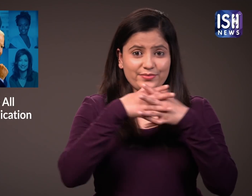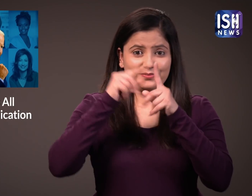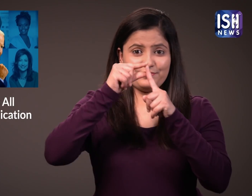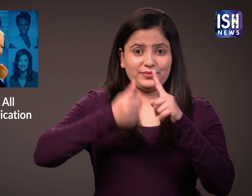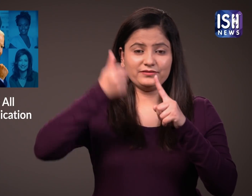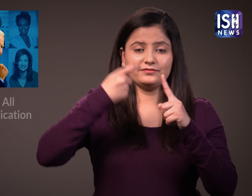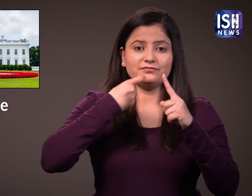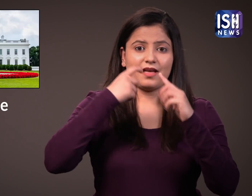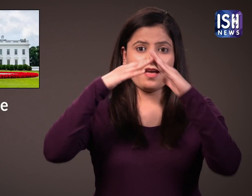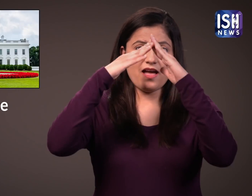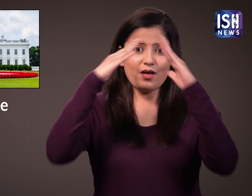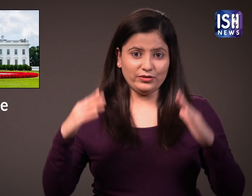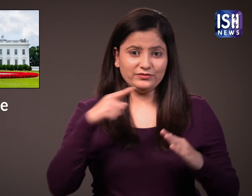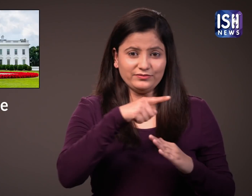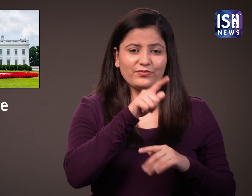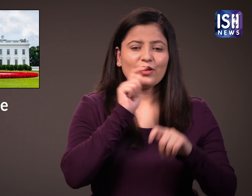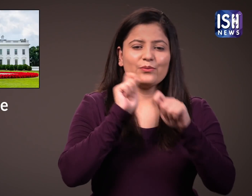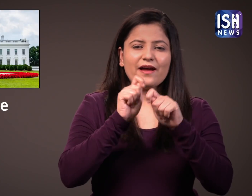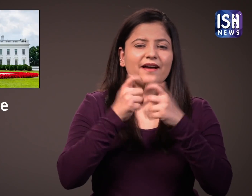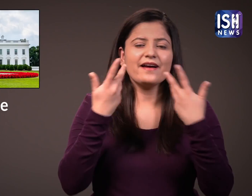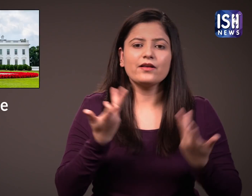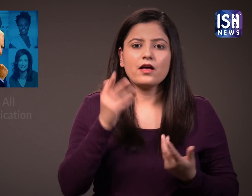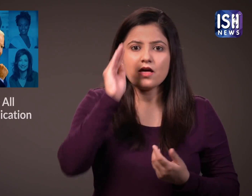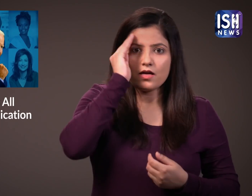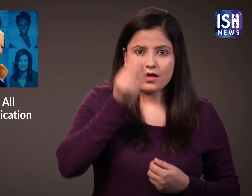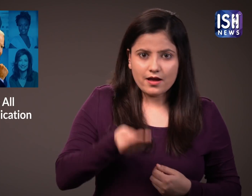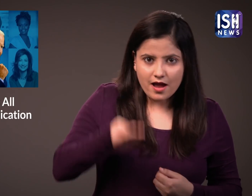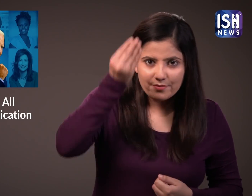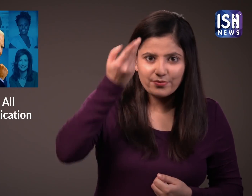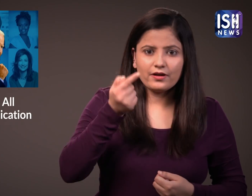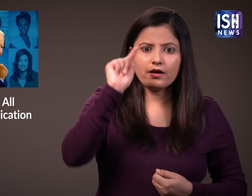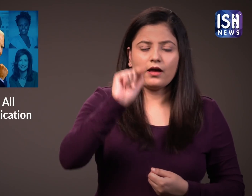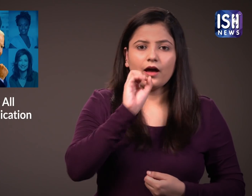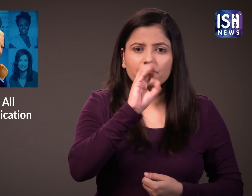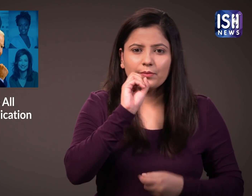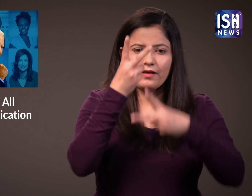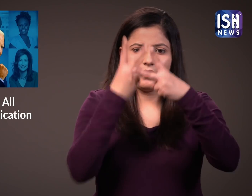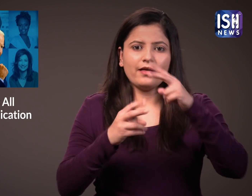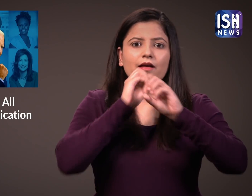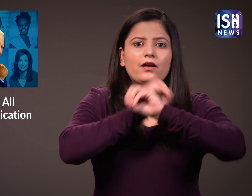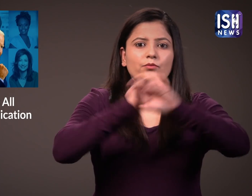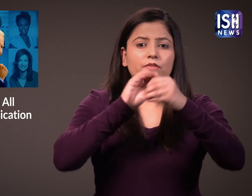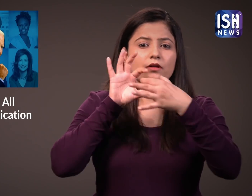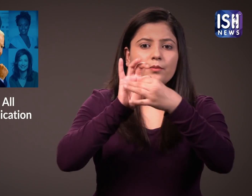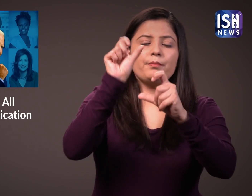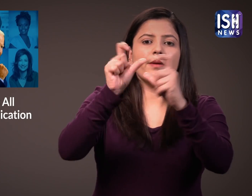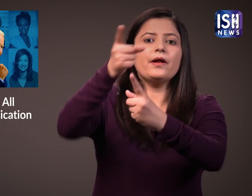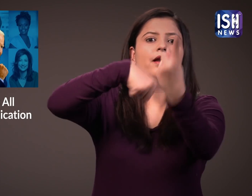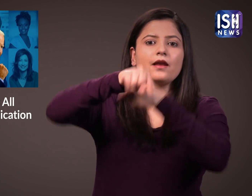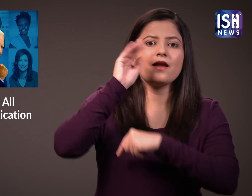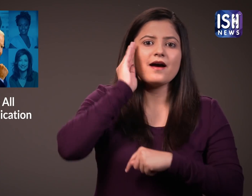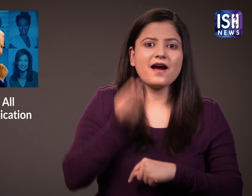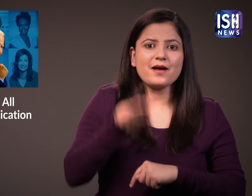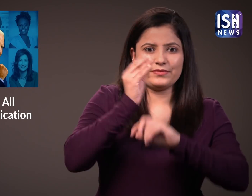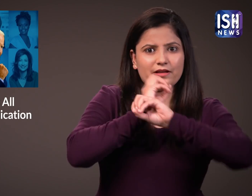The White House's Communications Team conveys the administrations messages to the general public.